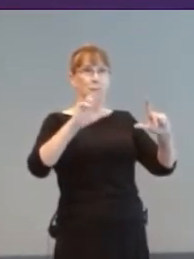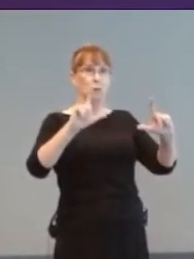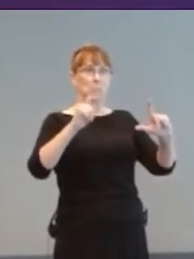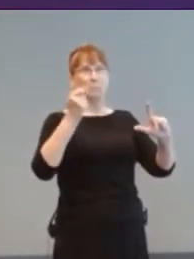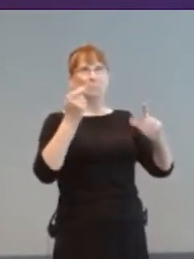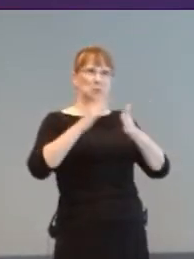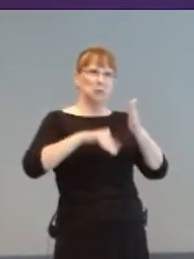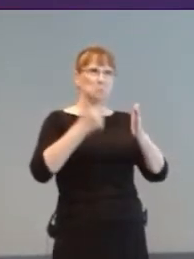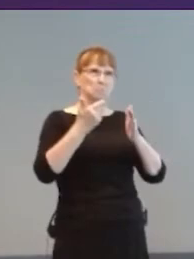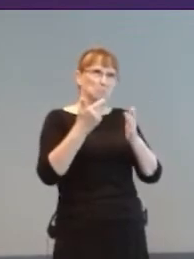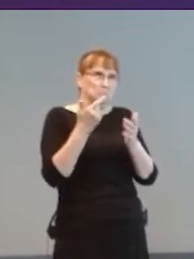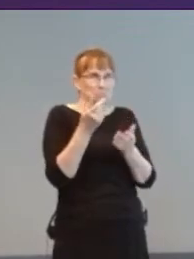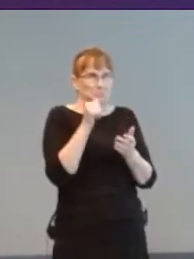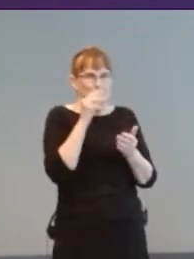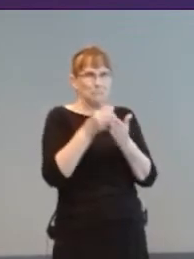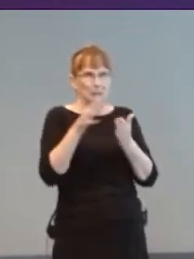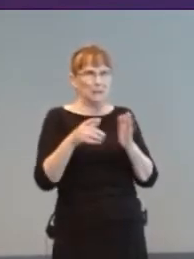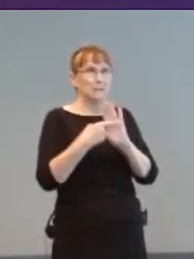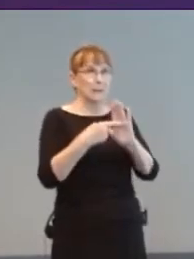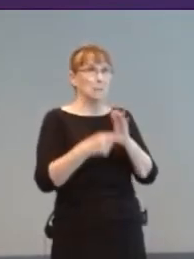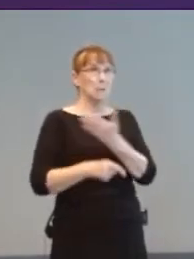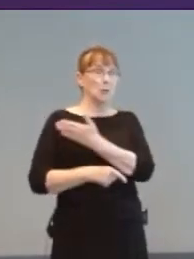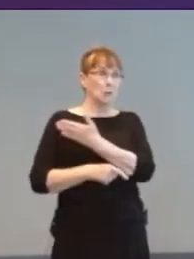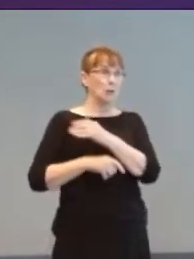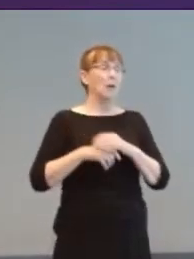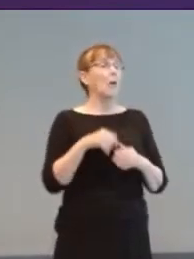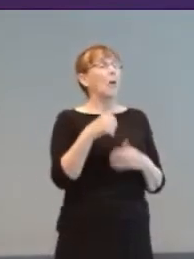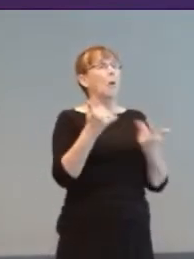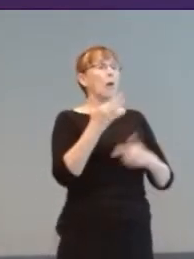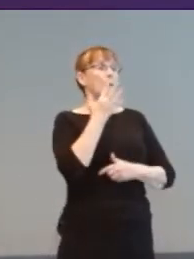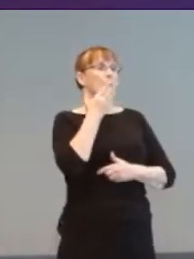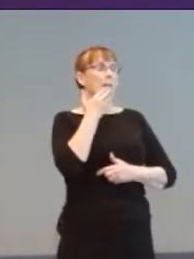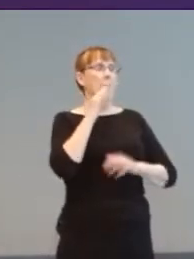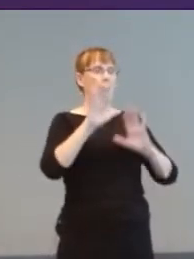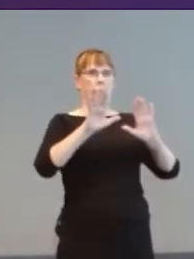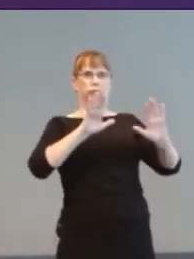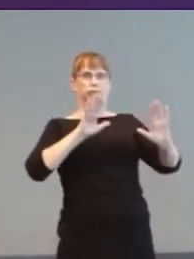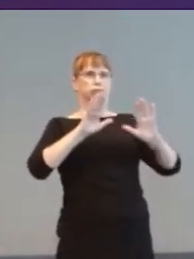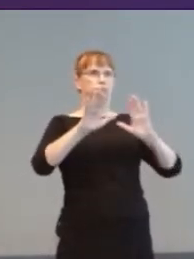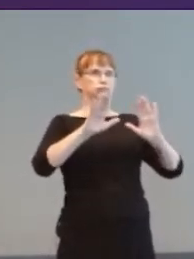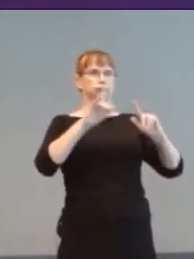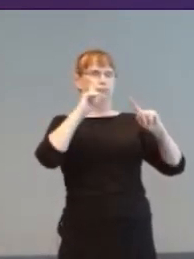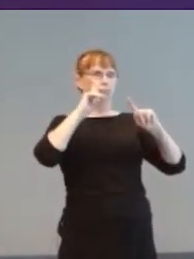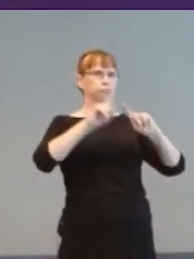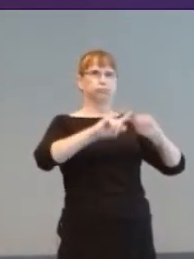High-contrast graphic options as in this simple BBC Micro racing game can help.